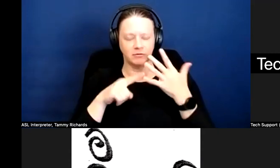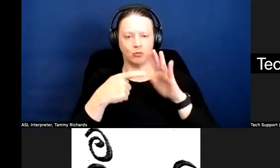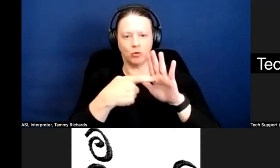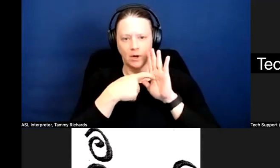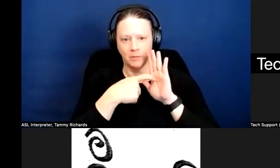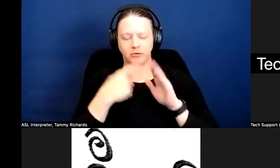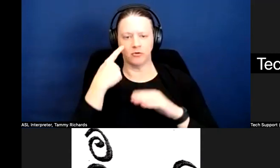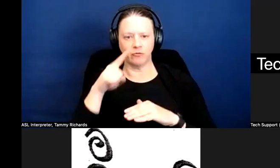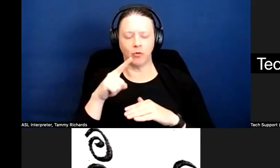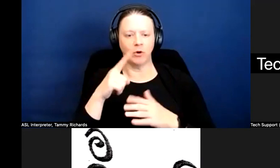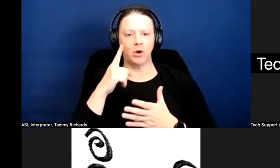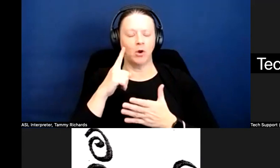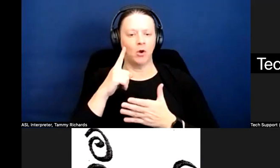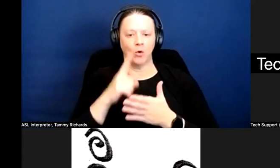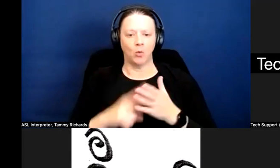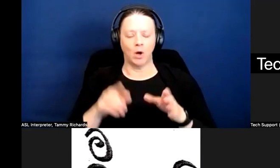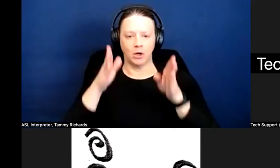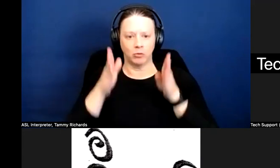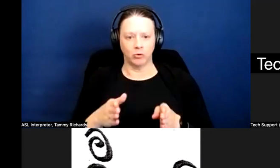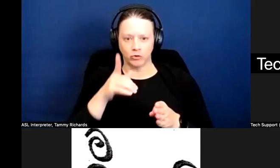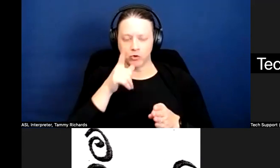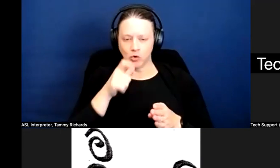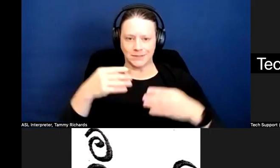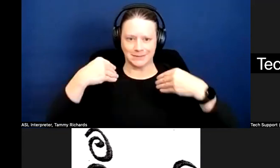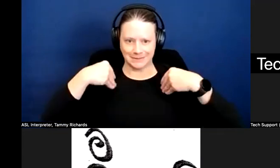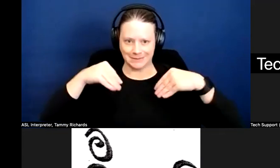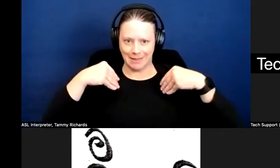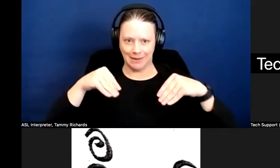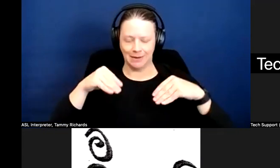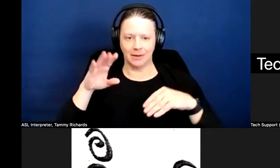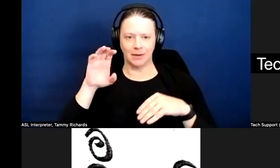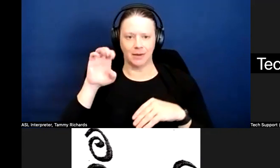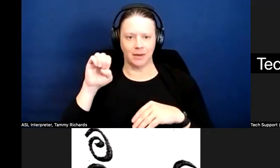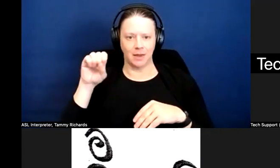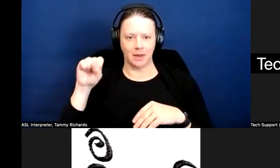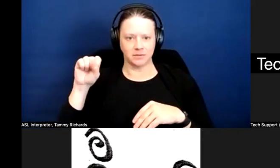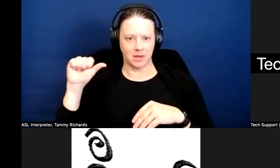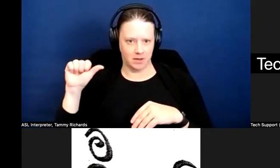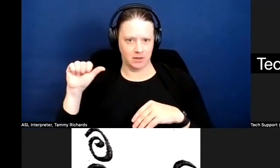requirements for what somebody who is selling emotional support animals or, you know, you